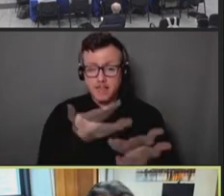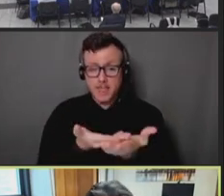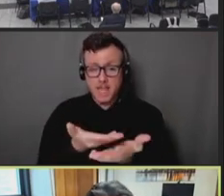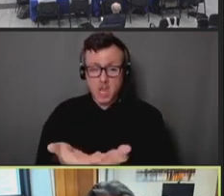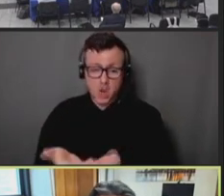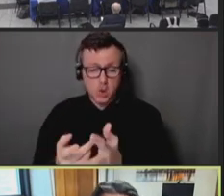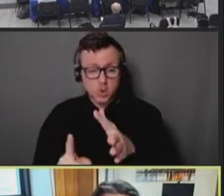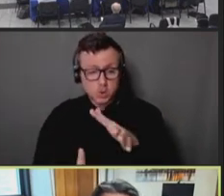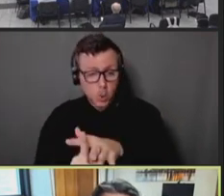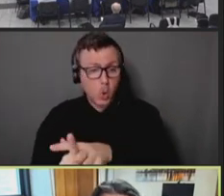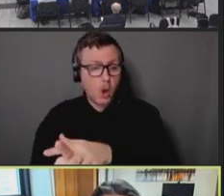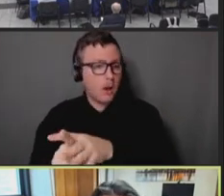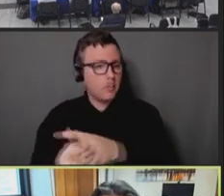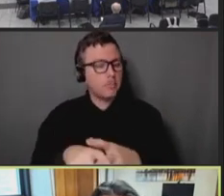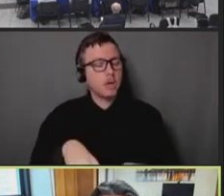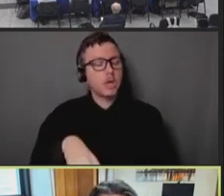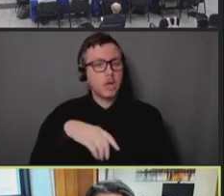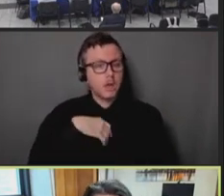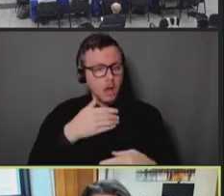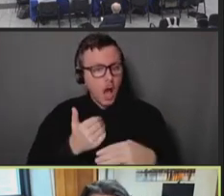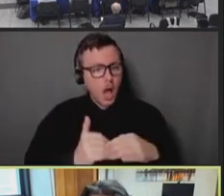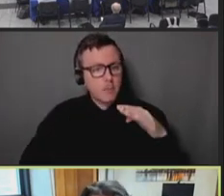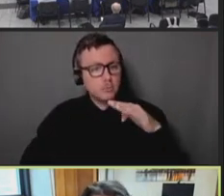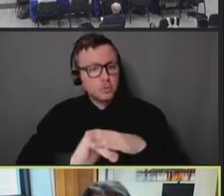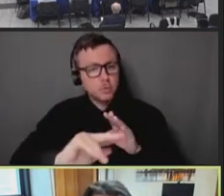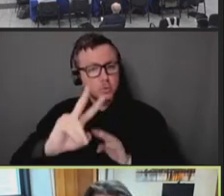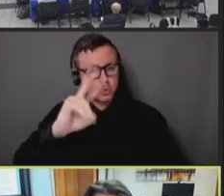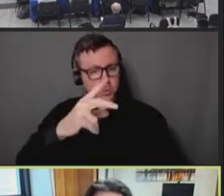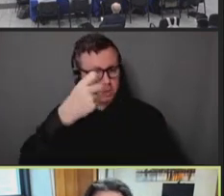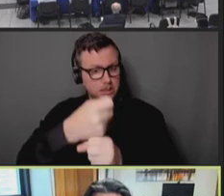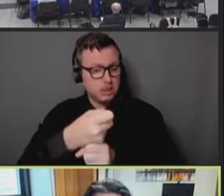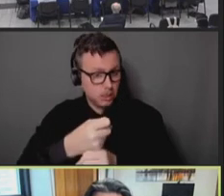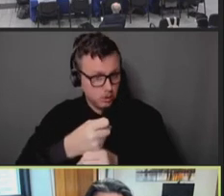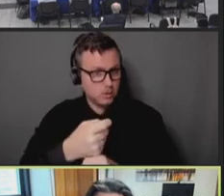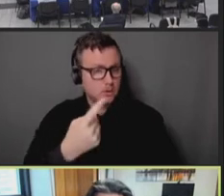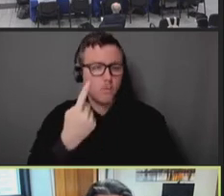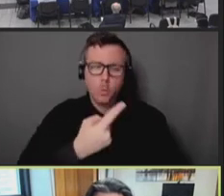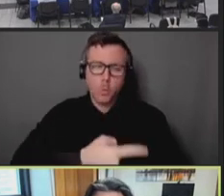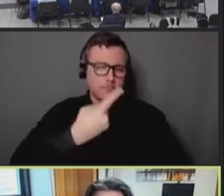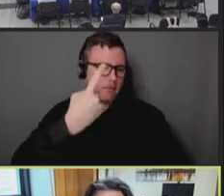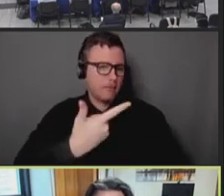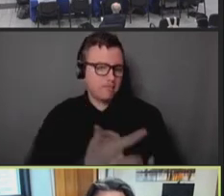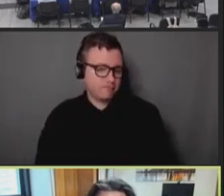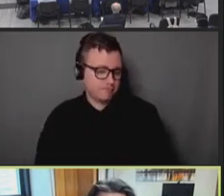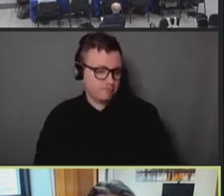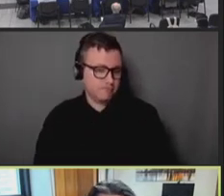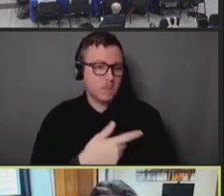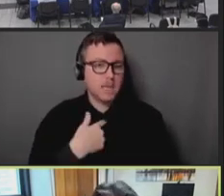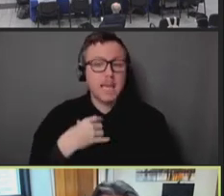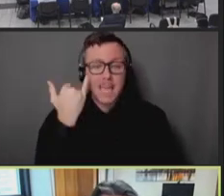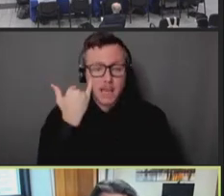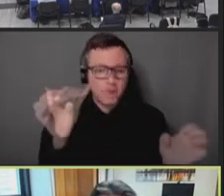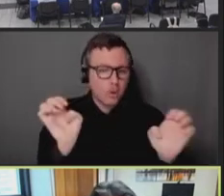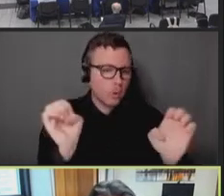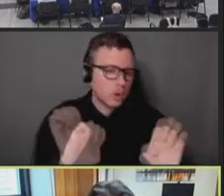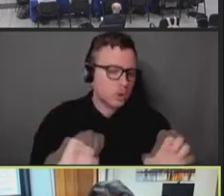dose. That gave us, in a time of emergency, and in a time of extreme supply constraints at the time,